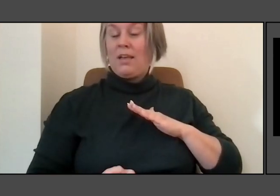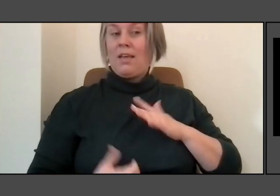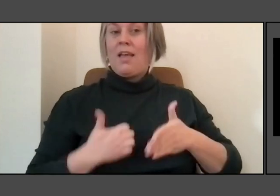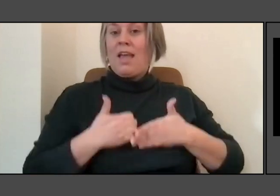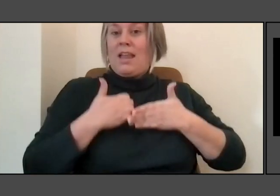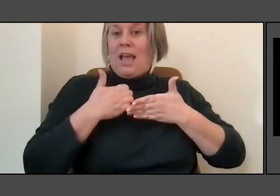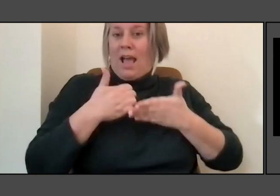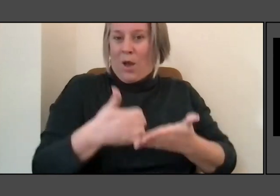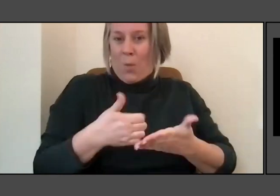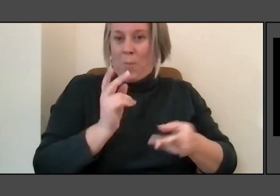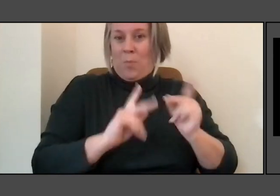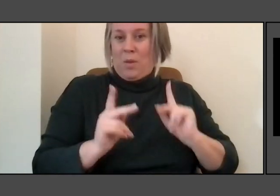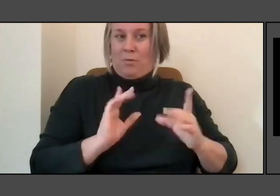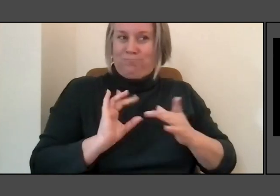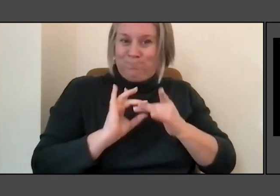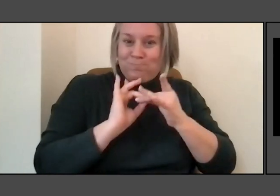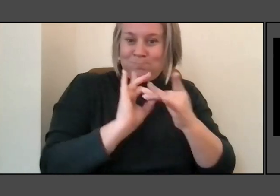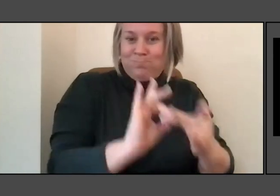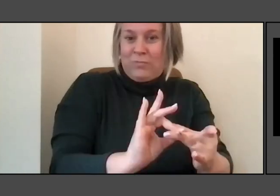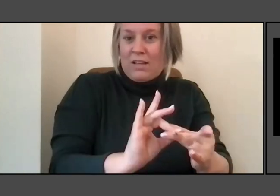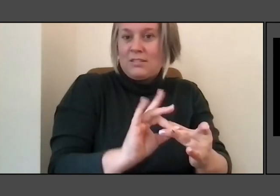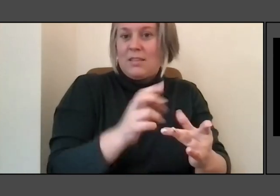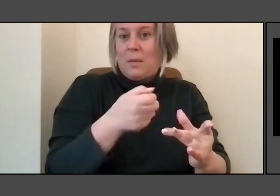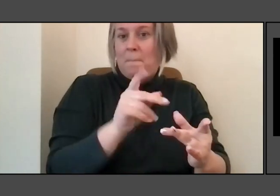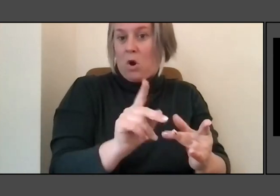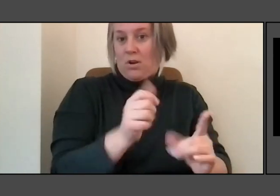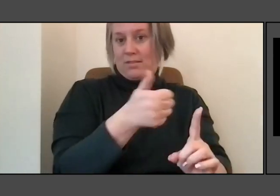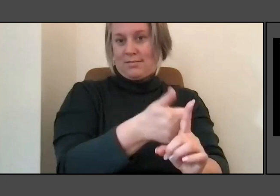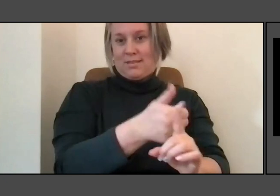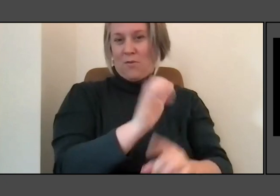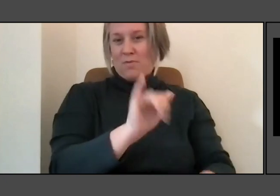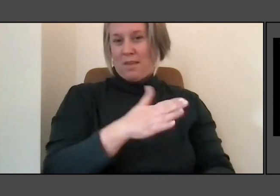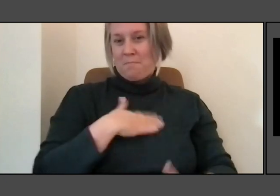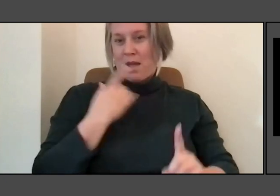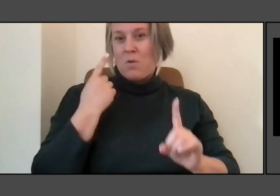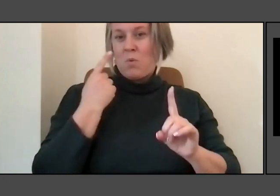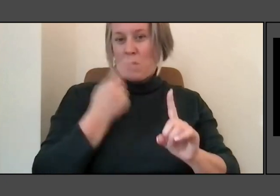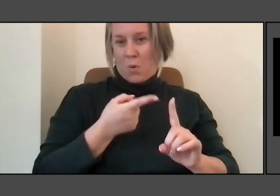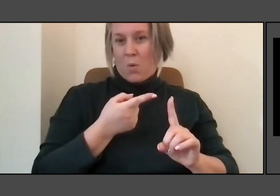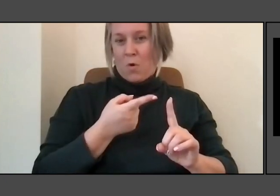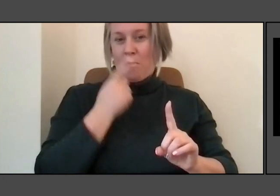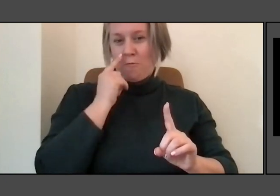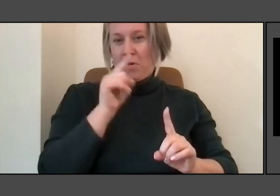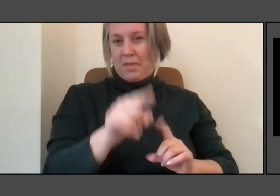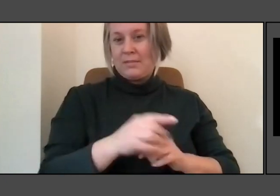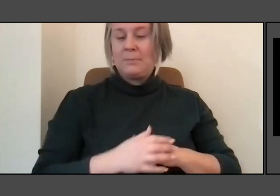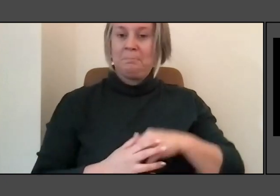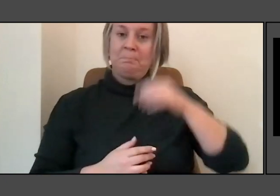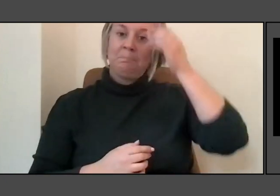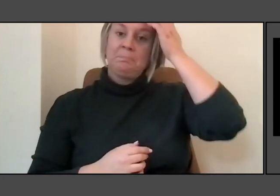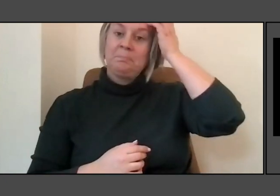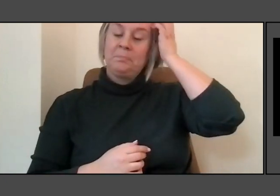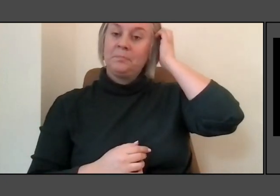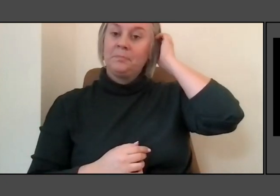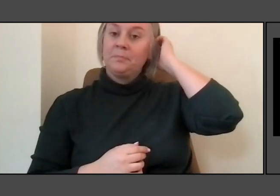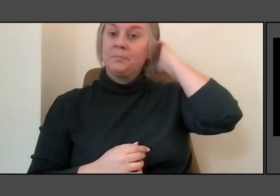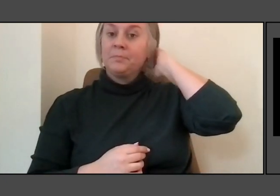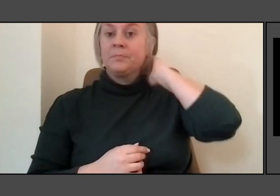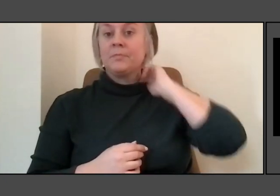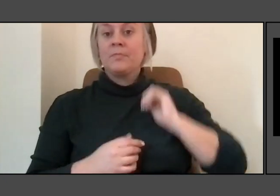So that's something that was very much in my thinking with this, with, you know, I want in these works.